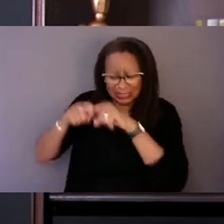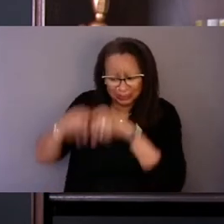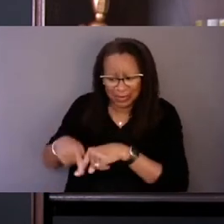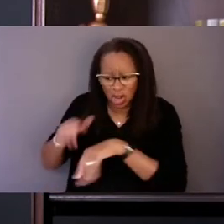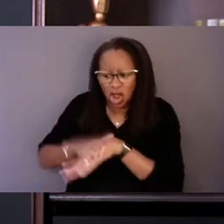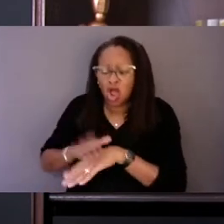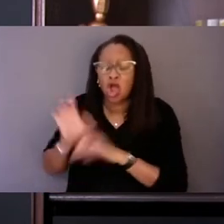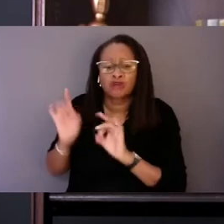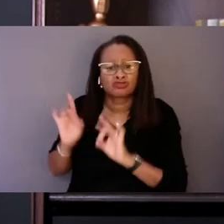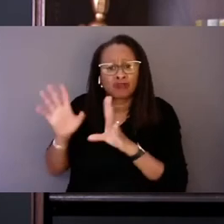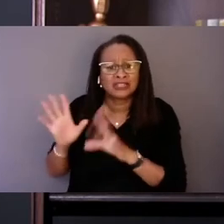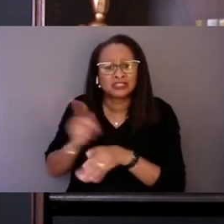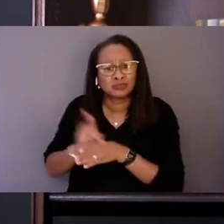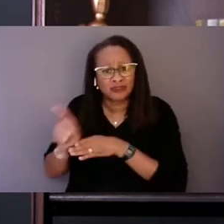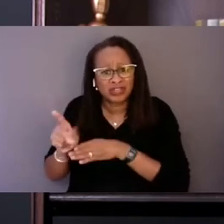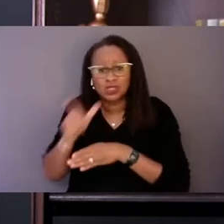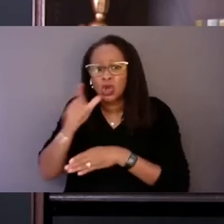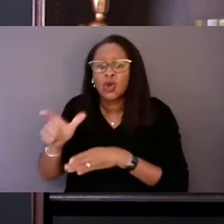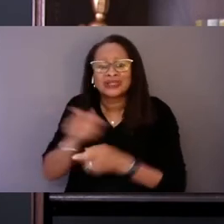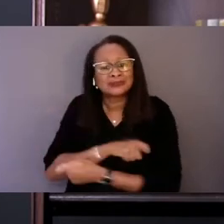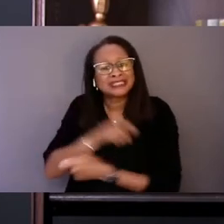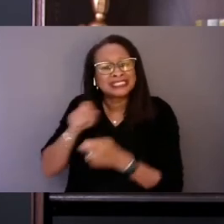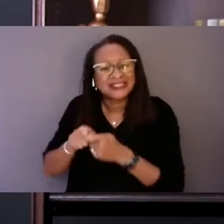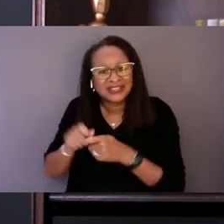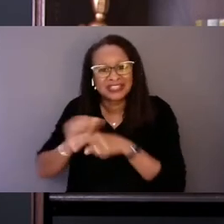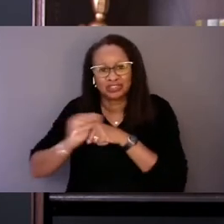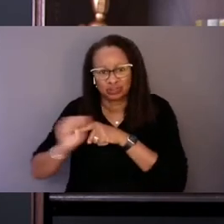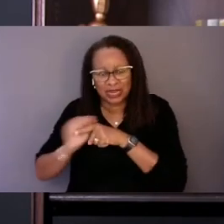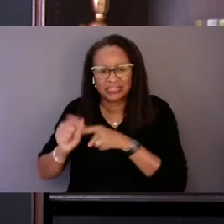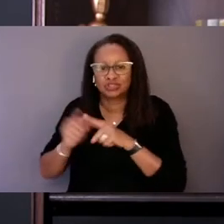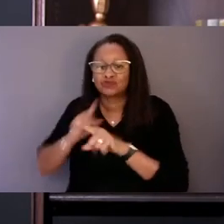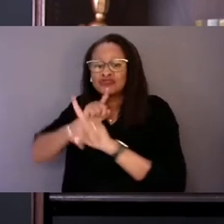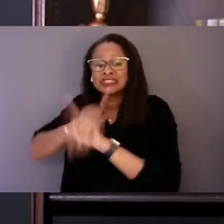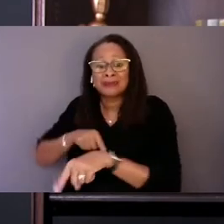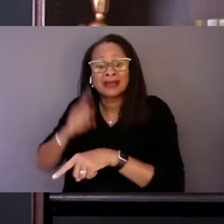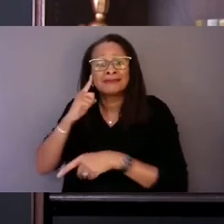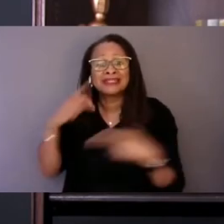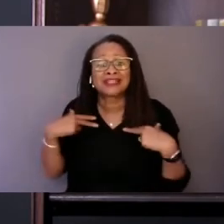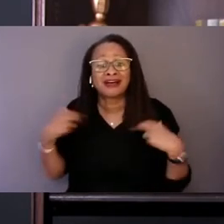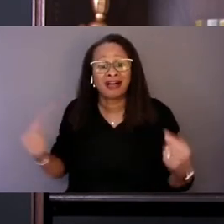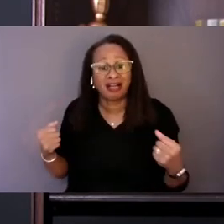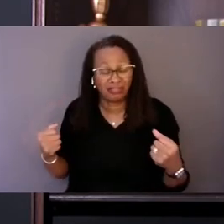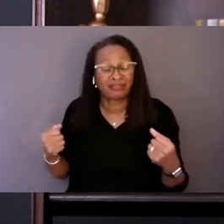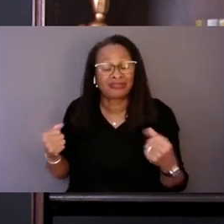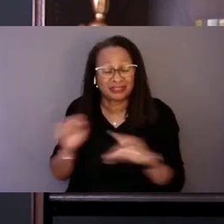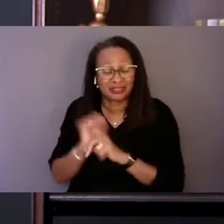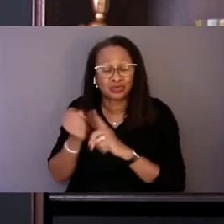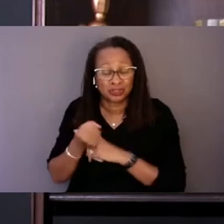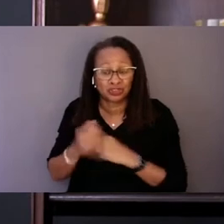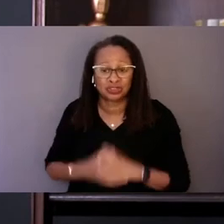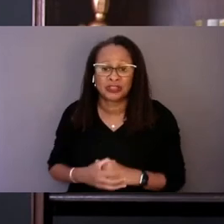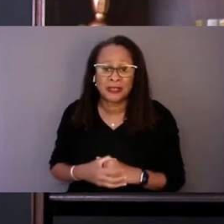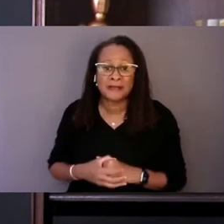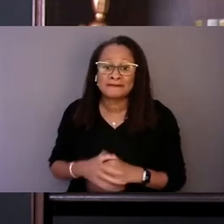who are especially trained to respond to mental health crises. So that is the promise of 988.